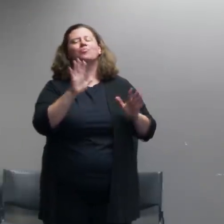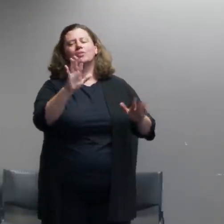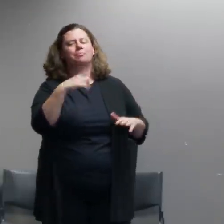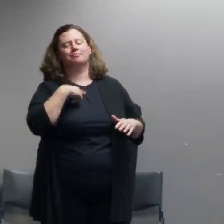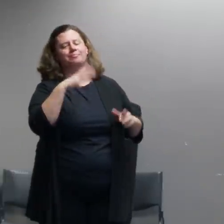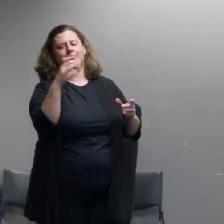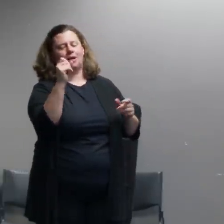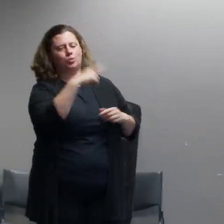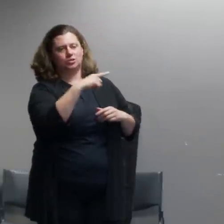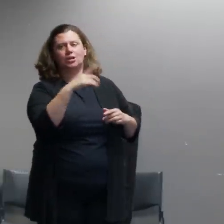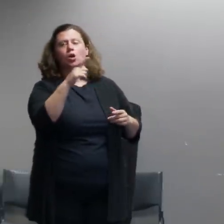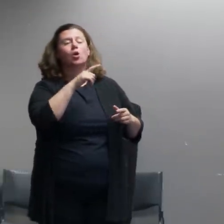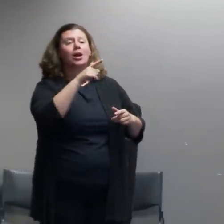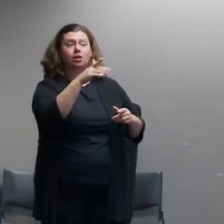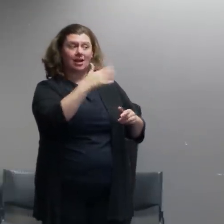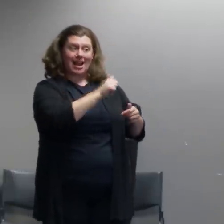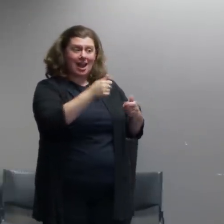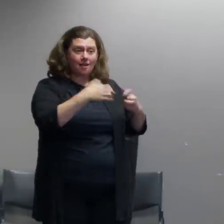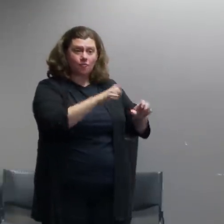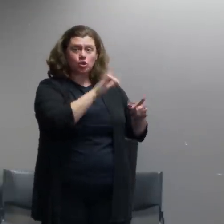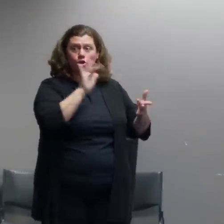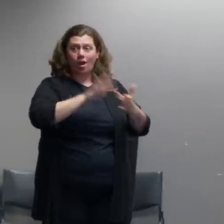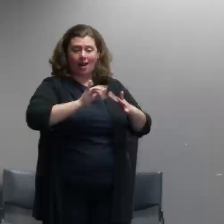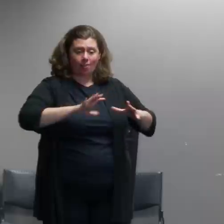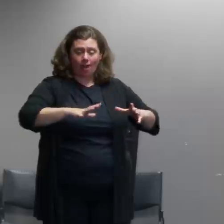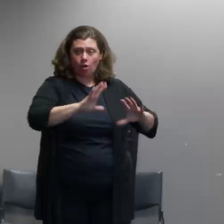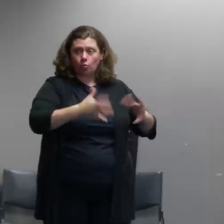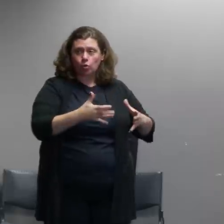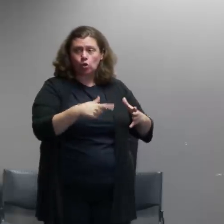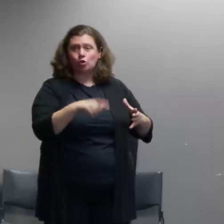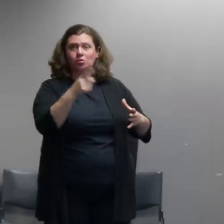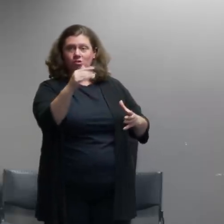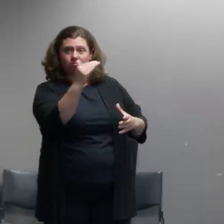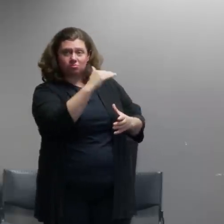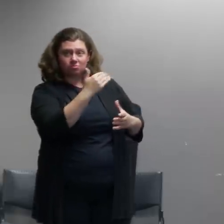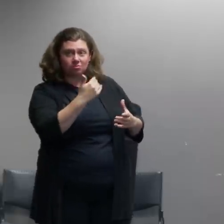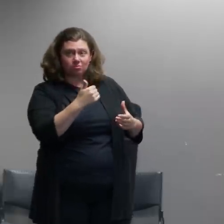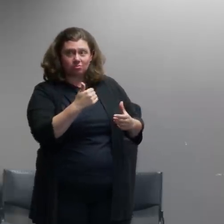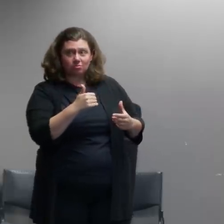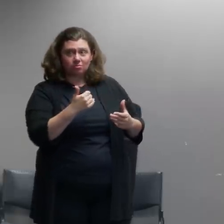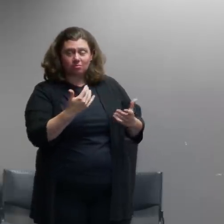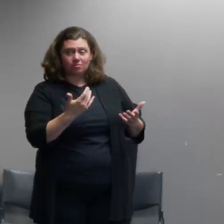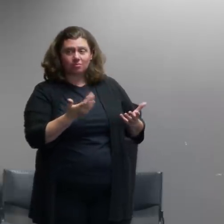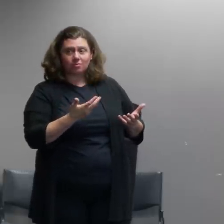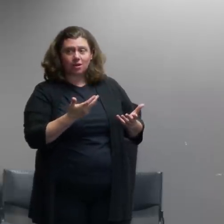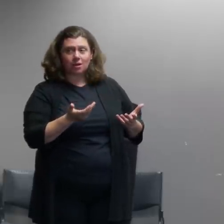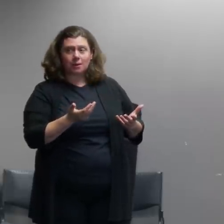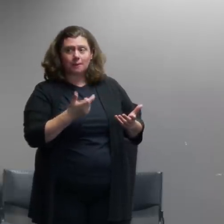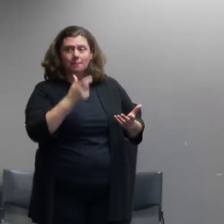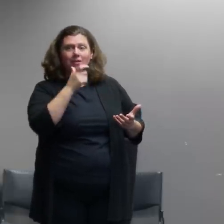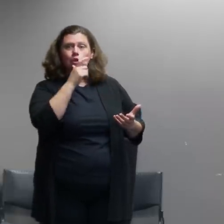dialogue with these people who uh are downtown at the justice center